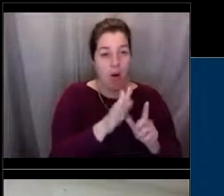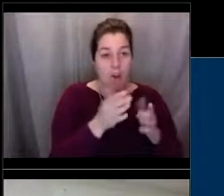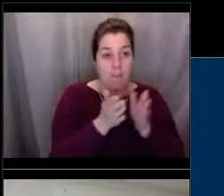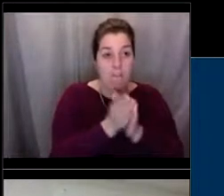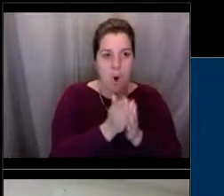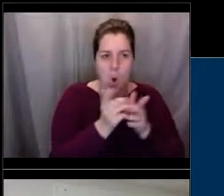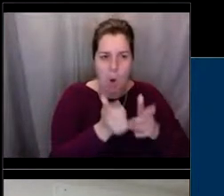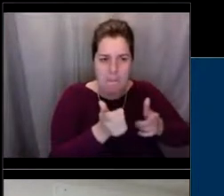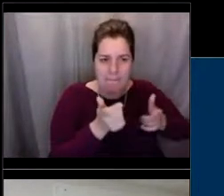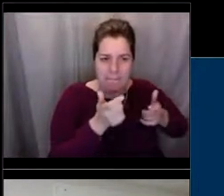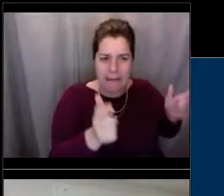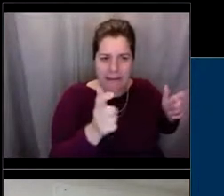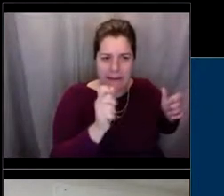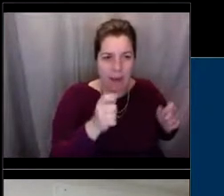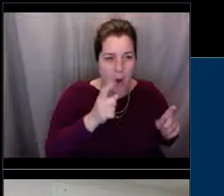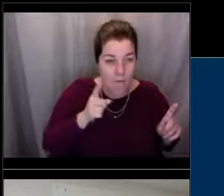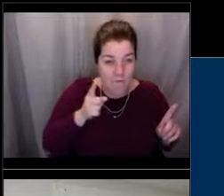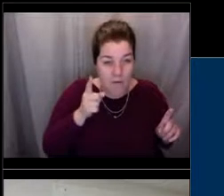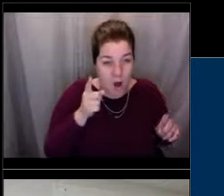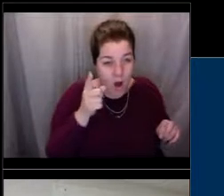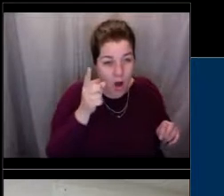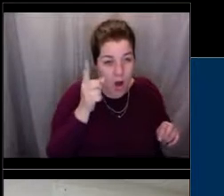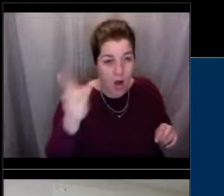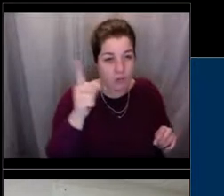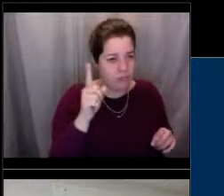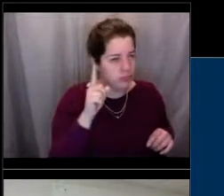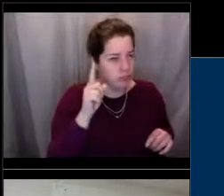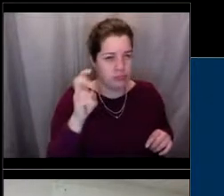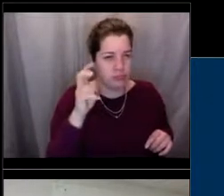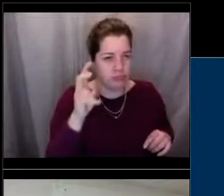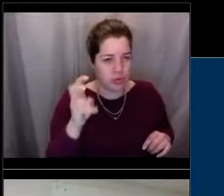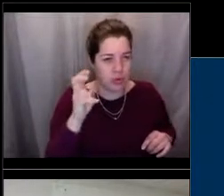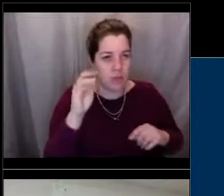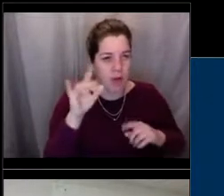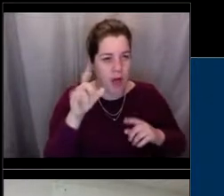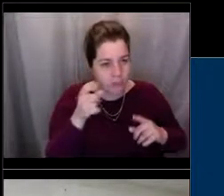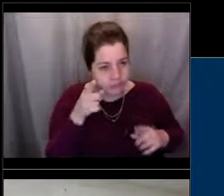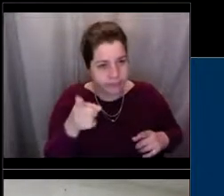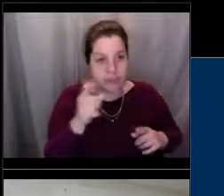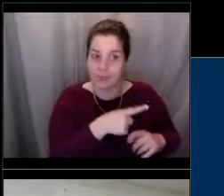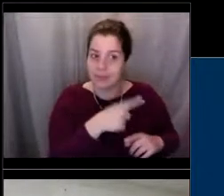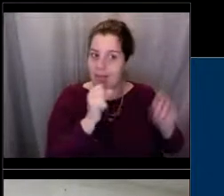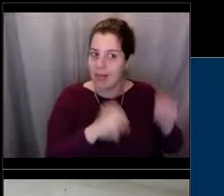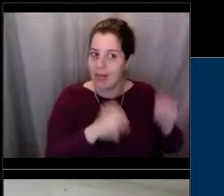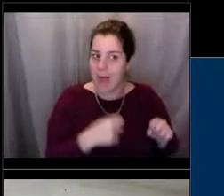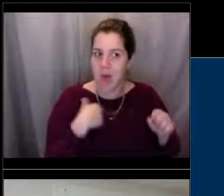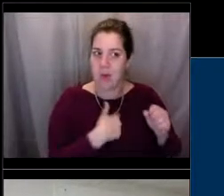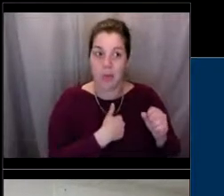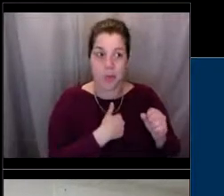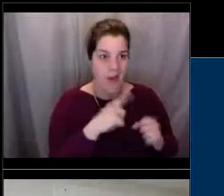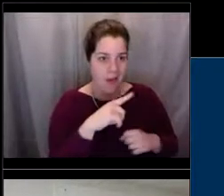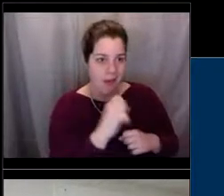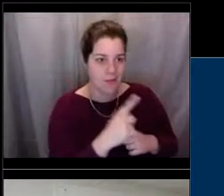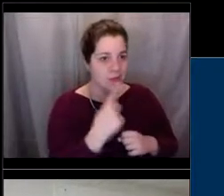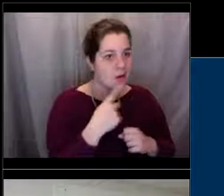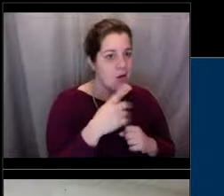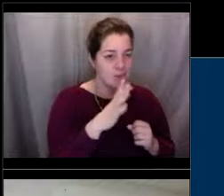we'll work with them and we'll say, hey, this is what our priorities are. This is what we're looking for, and this is what we'd like you to look for